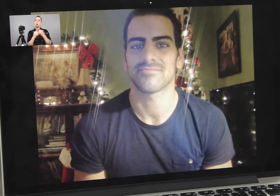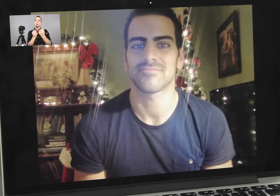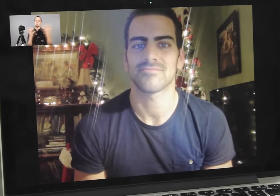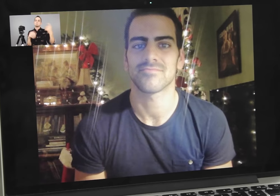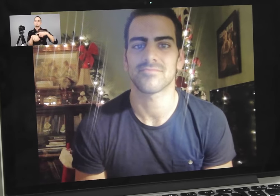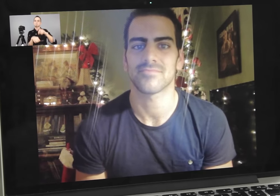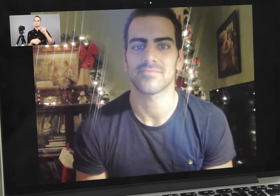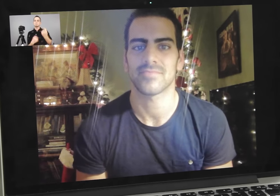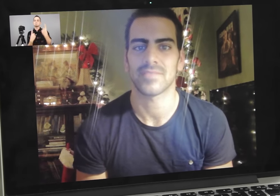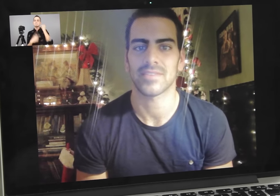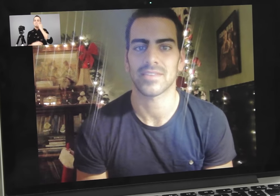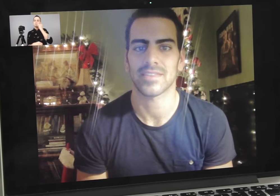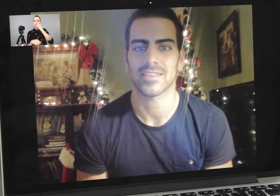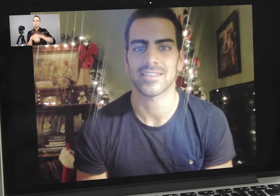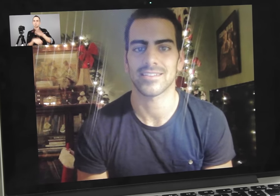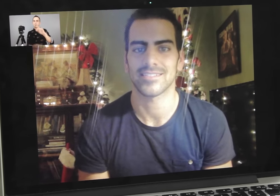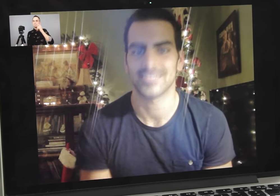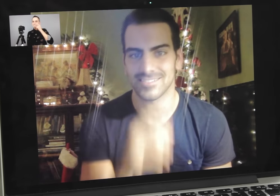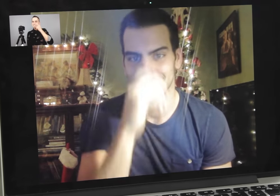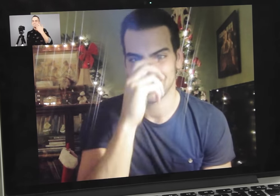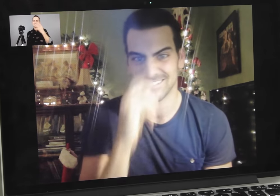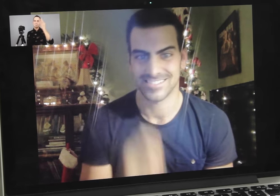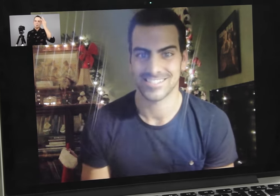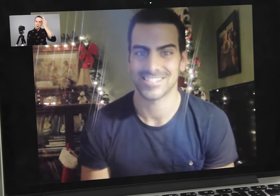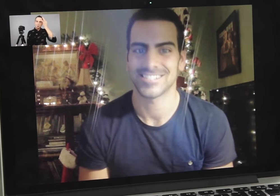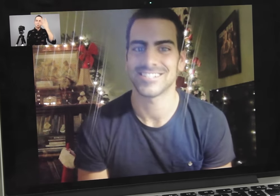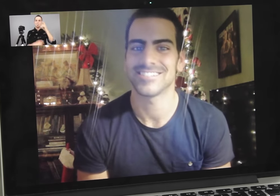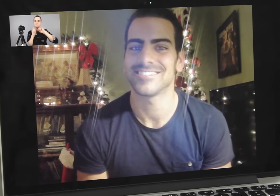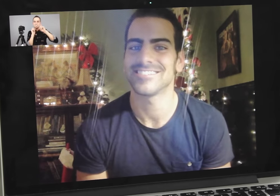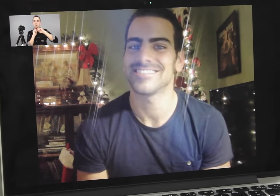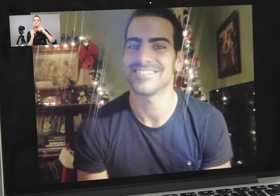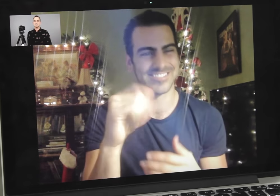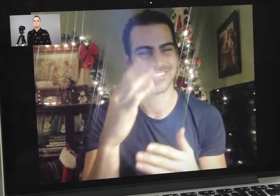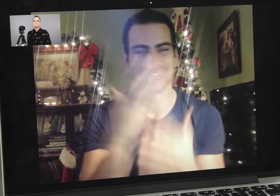Alex: How much time do you spend daily on your skin and hair?